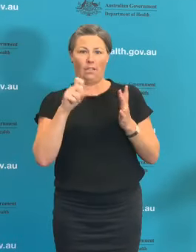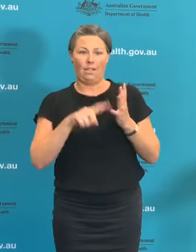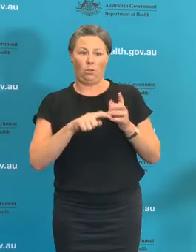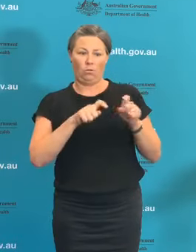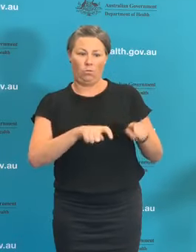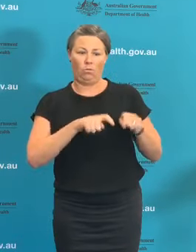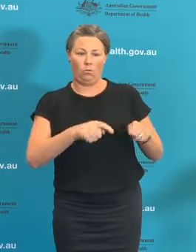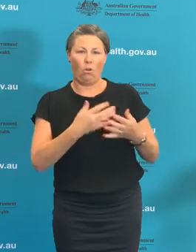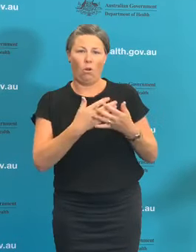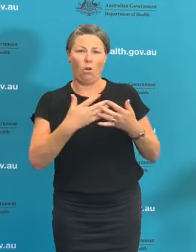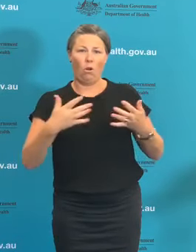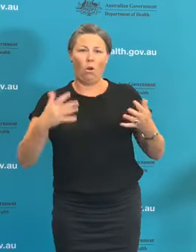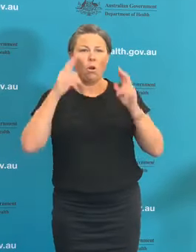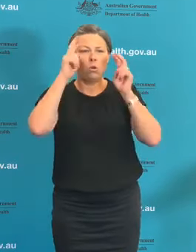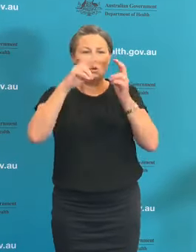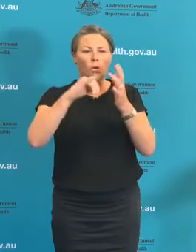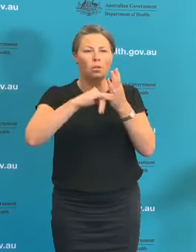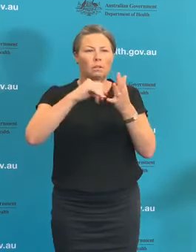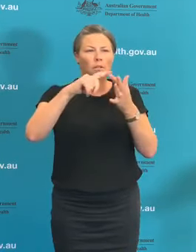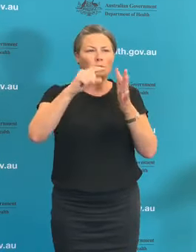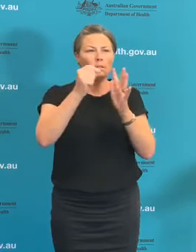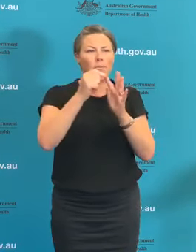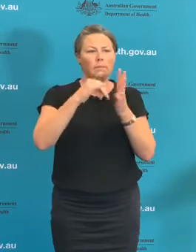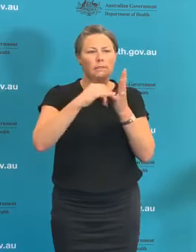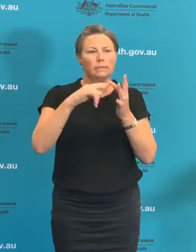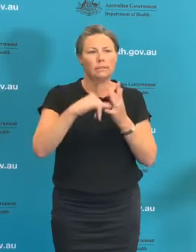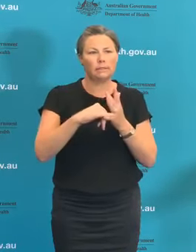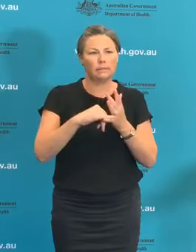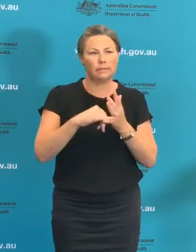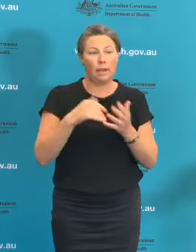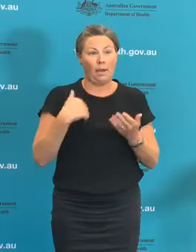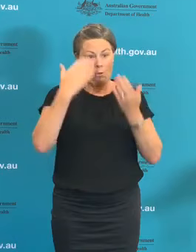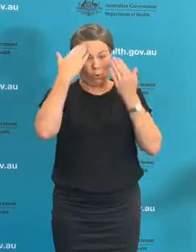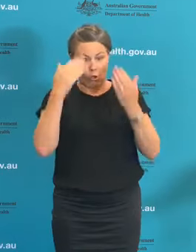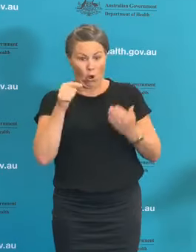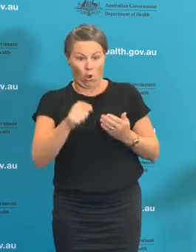specifically due to the coronavirus disease or just because of how unwell